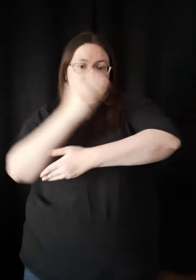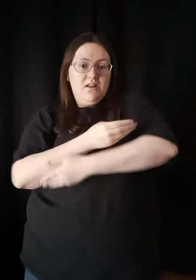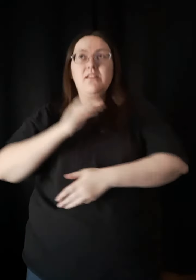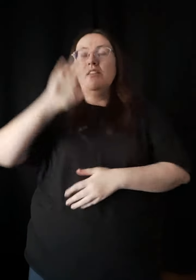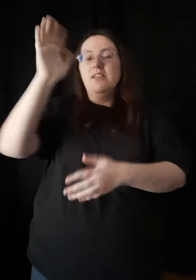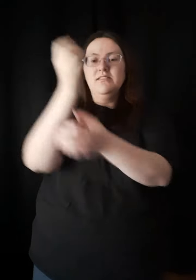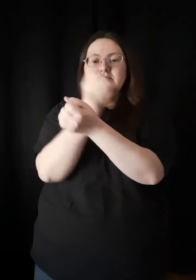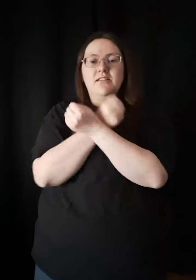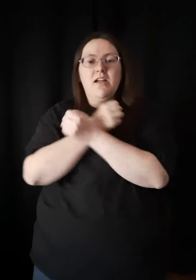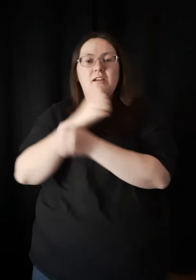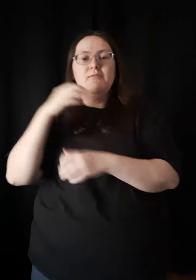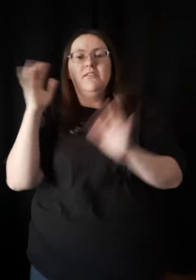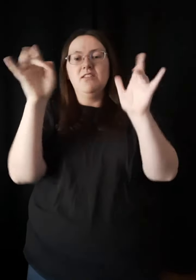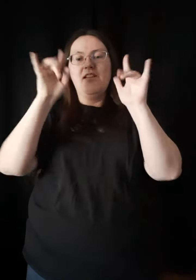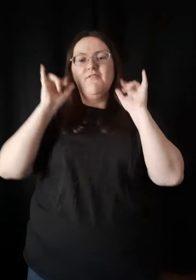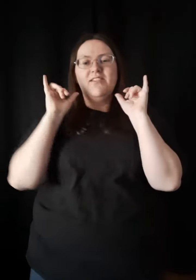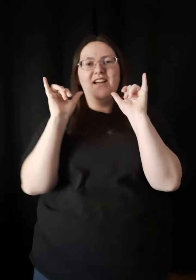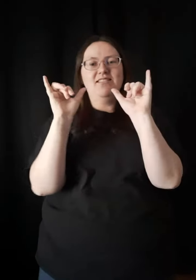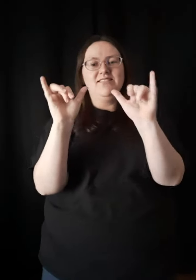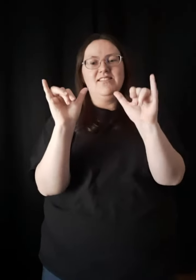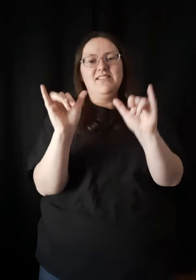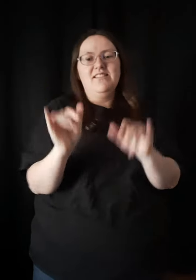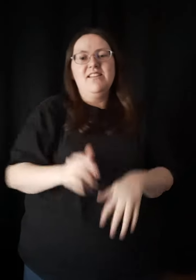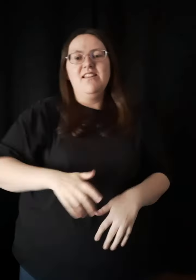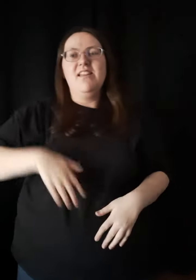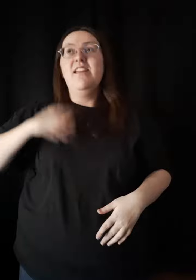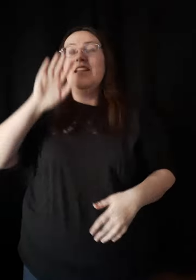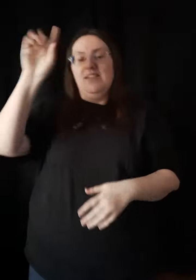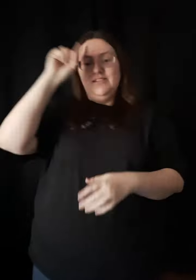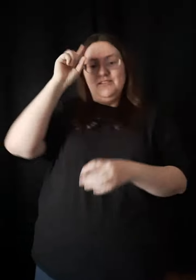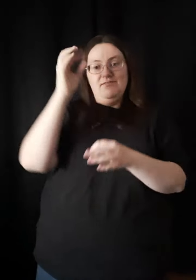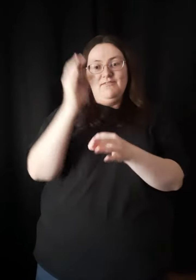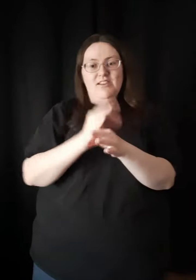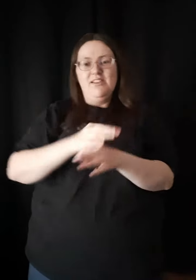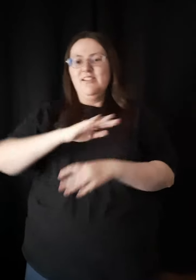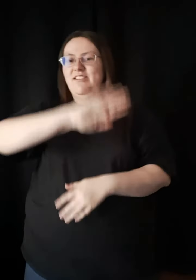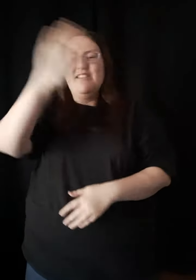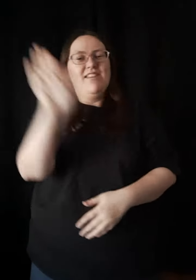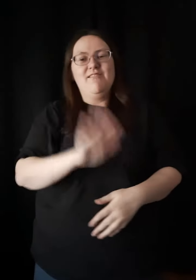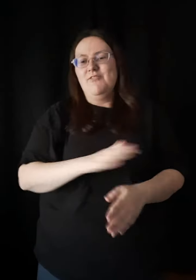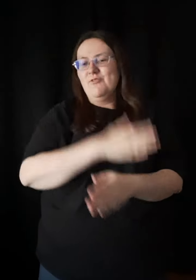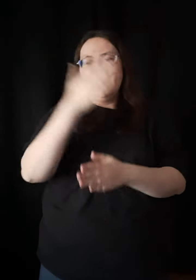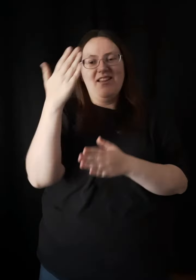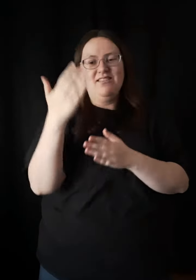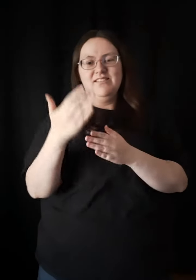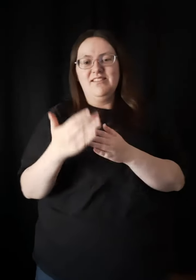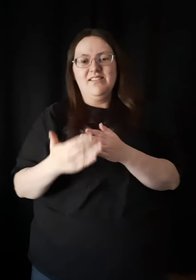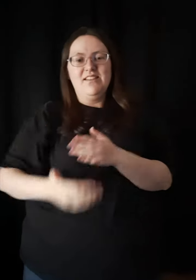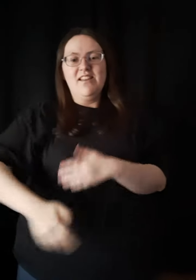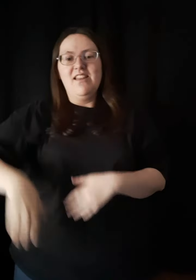His love is everlasting His faithfulness unending